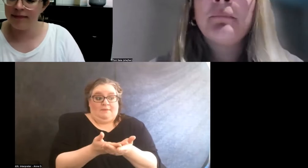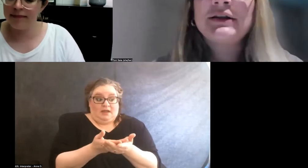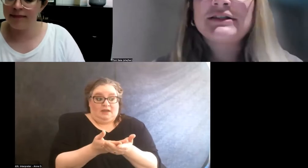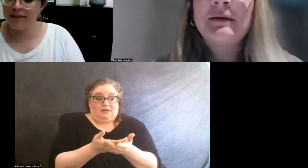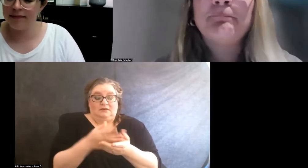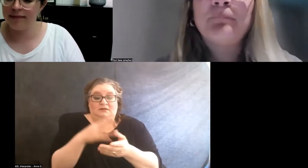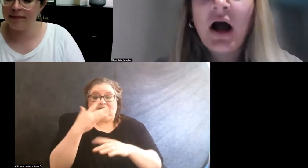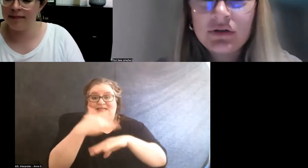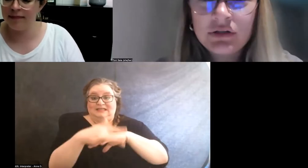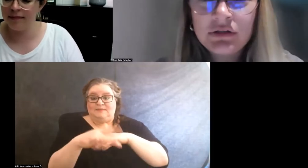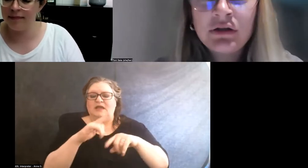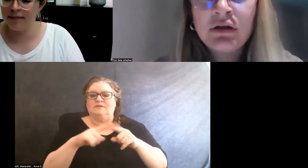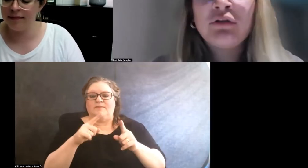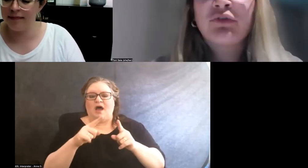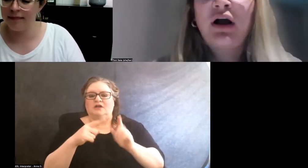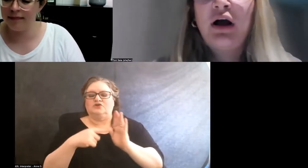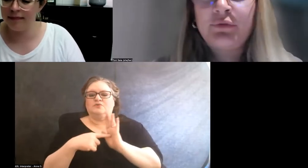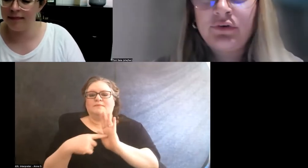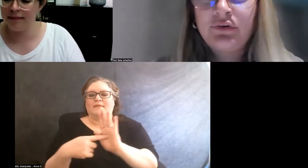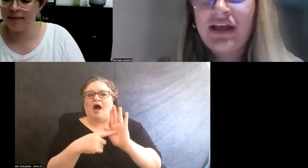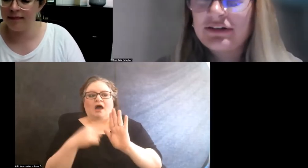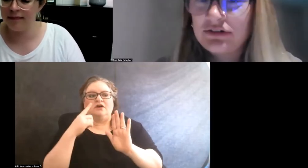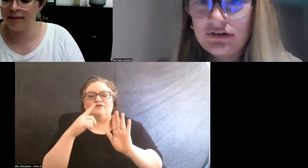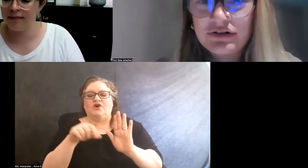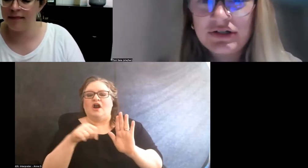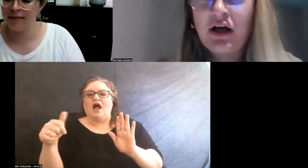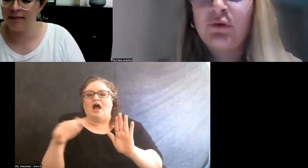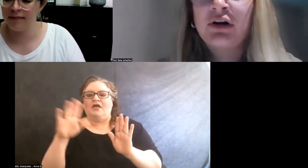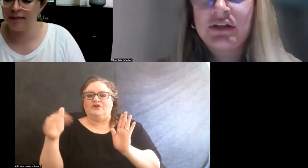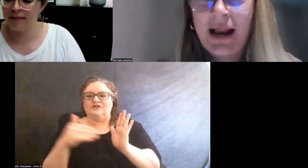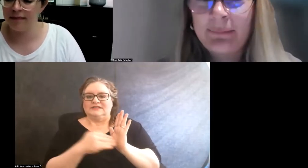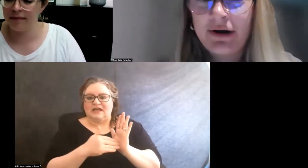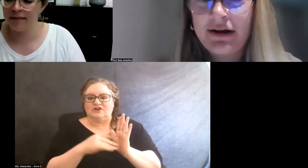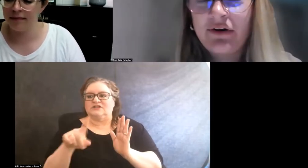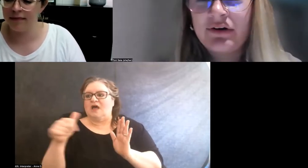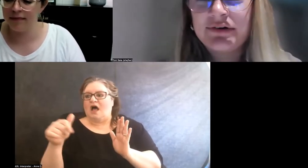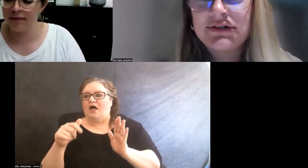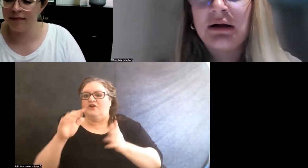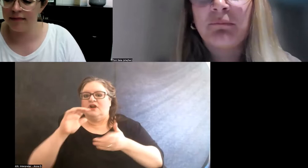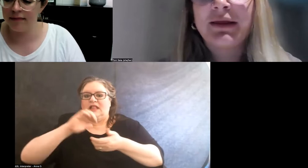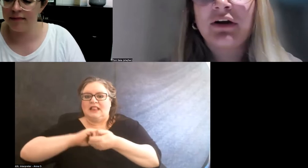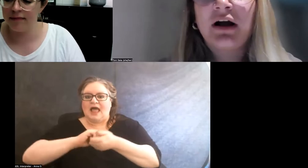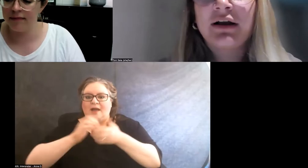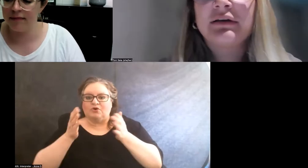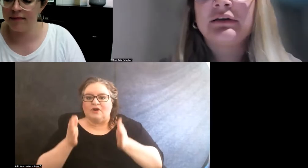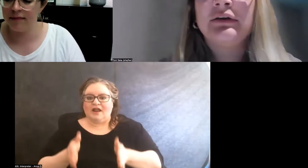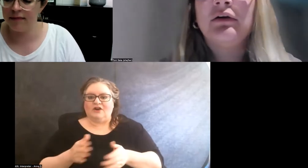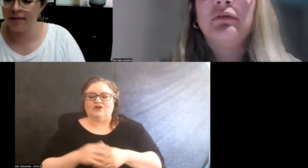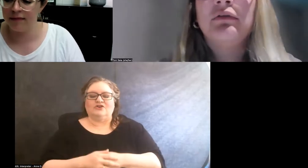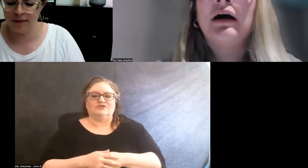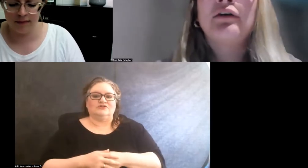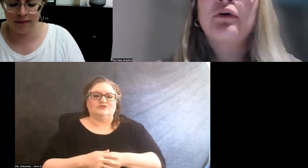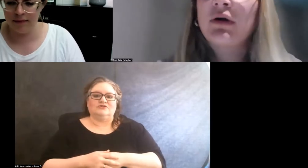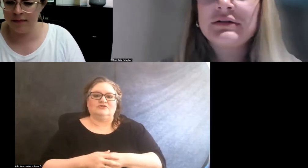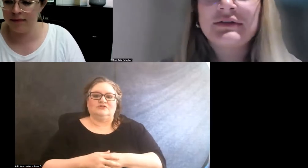but to model for other centers, other collaborators. We thought, you know, of course,